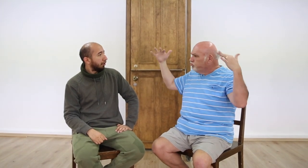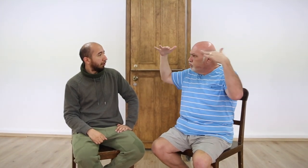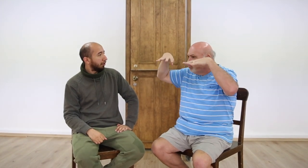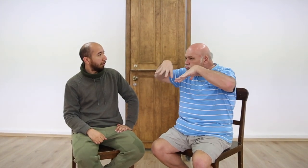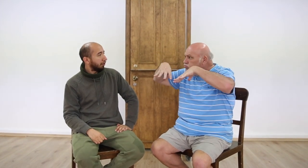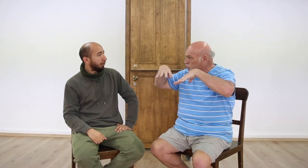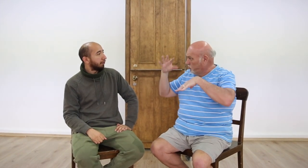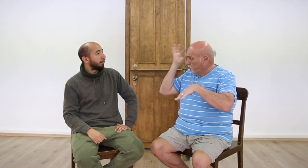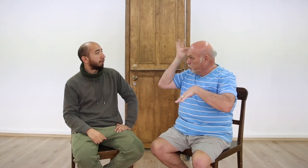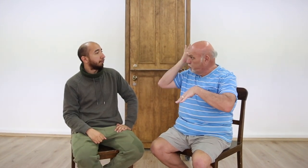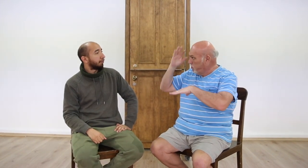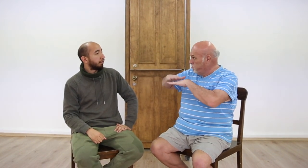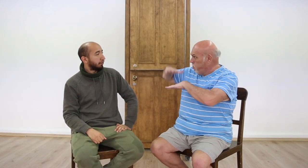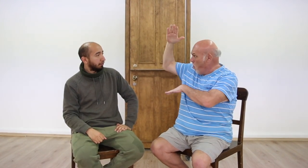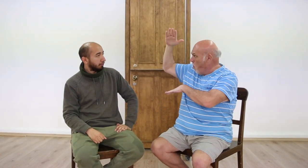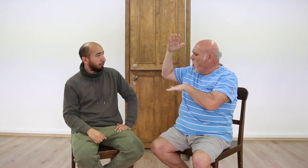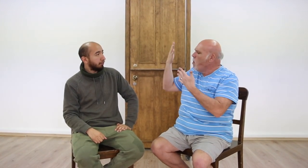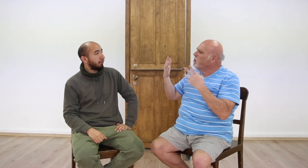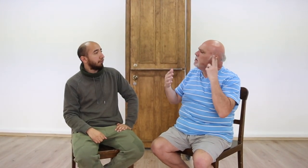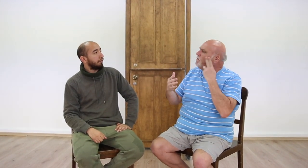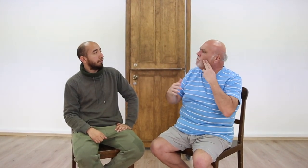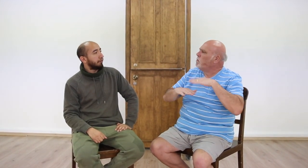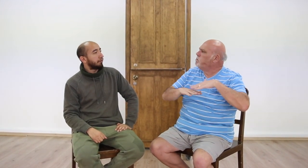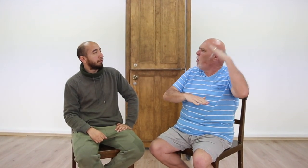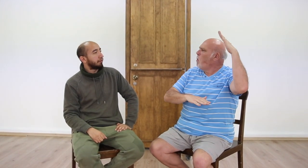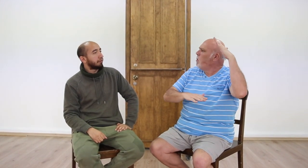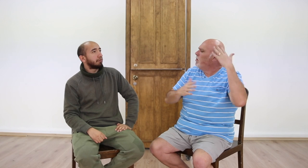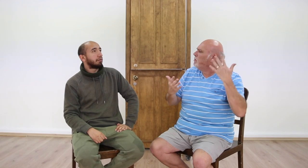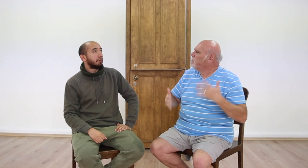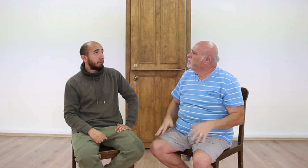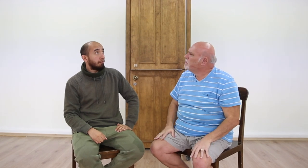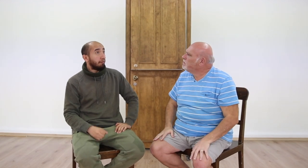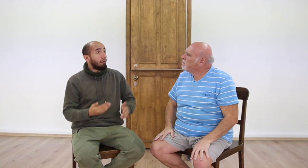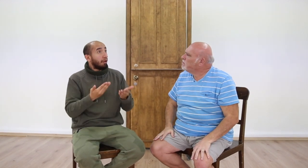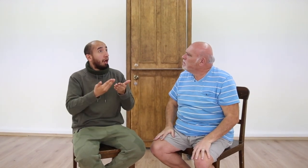Deaf audiences, or hearing audiences?